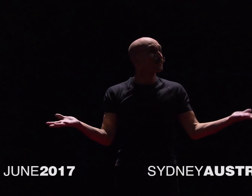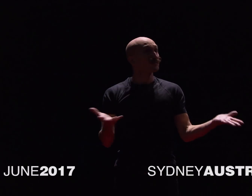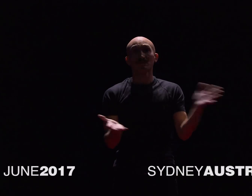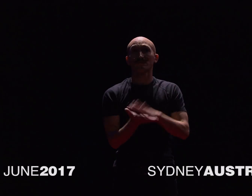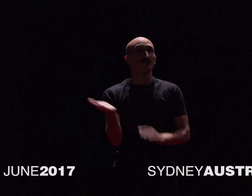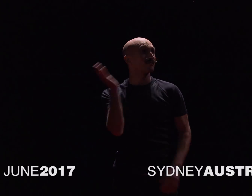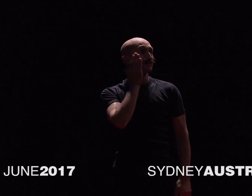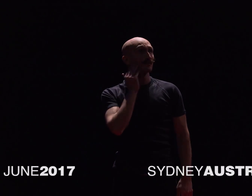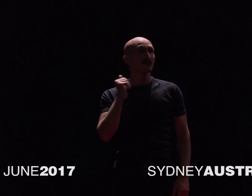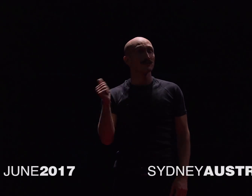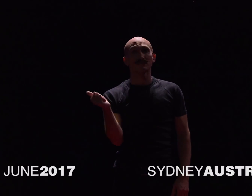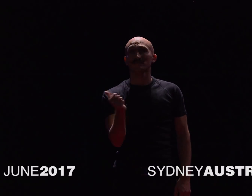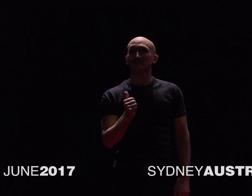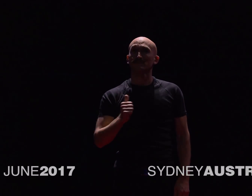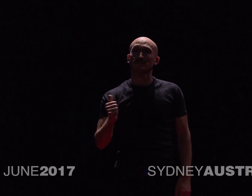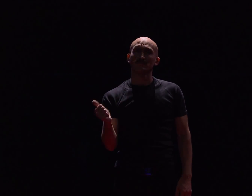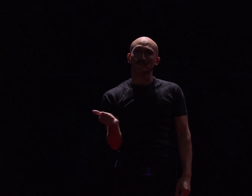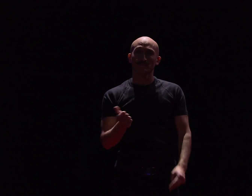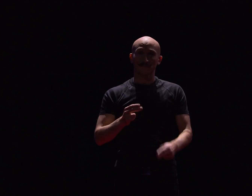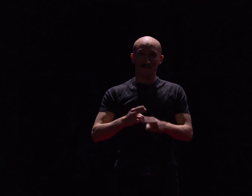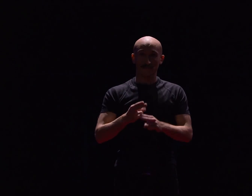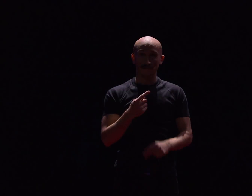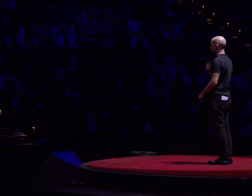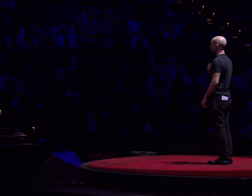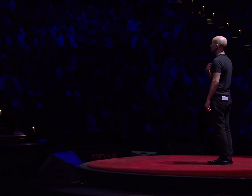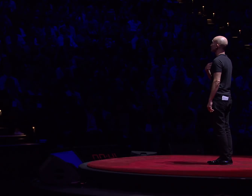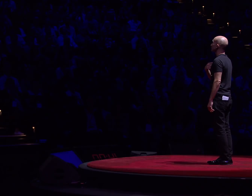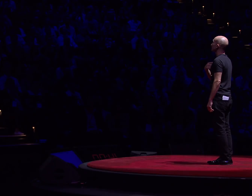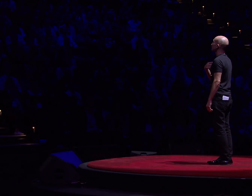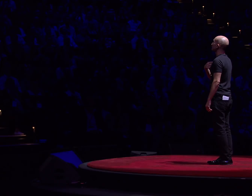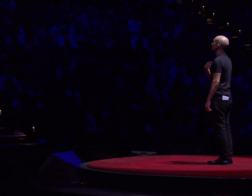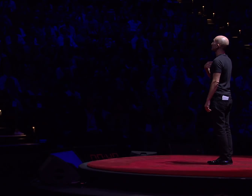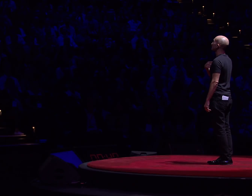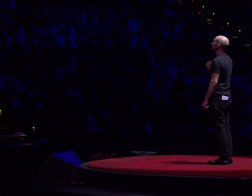Doesn't really matter to me...